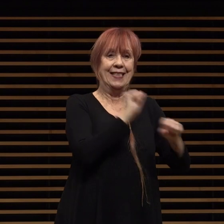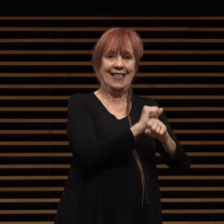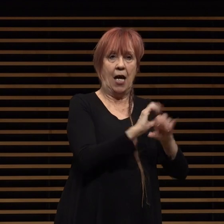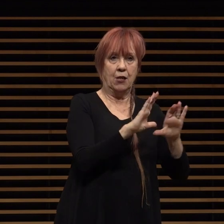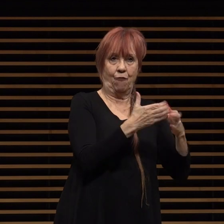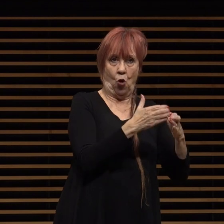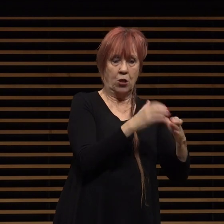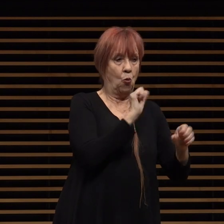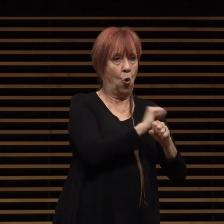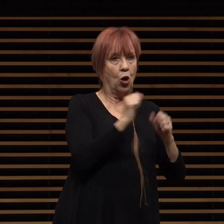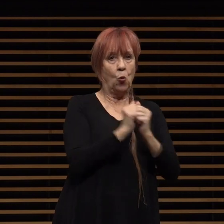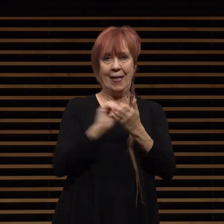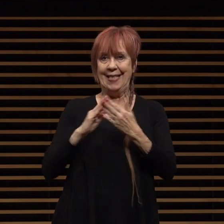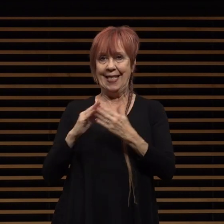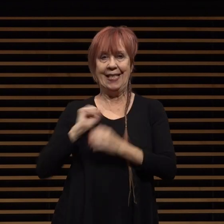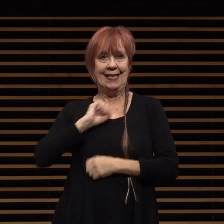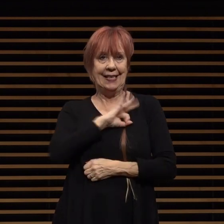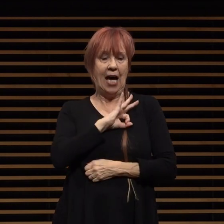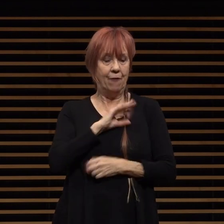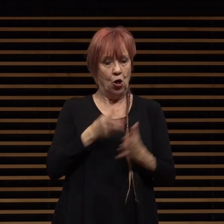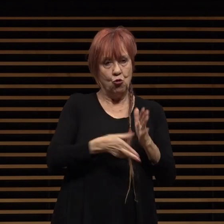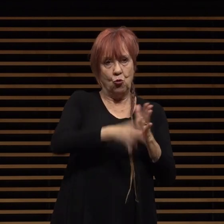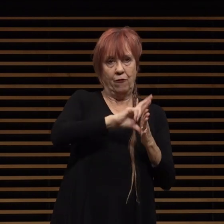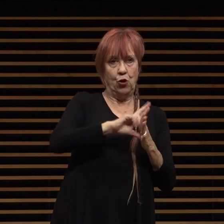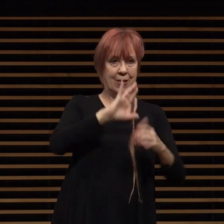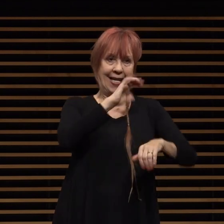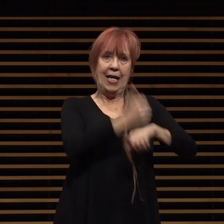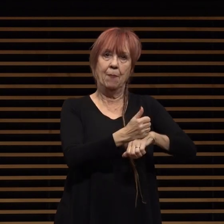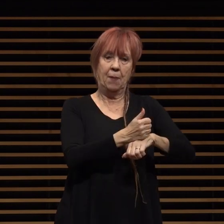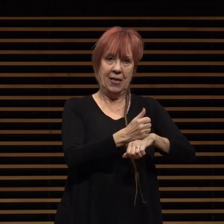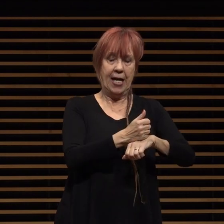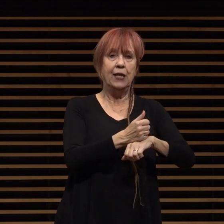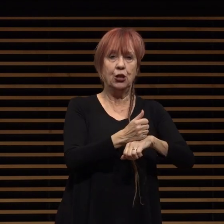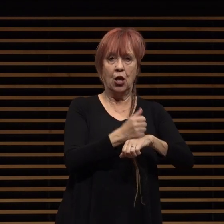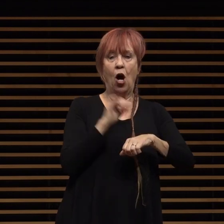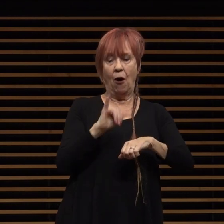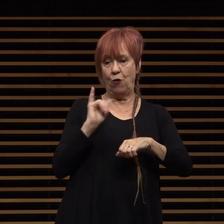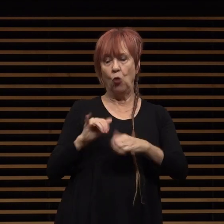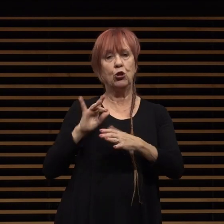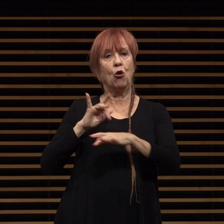city staff to review implementation of